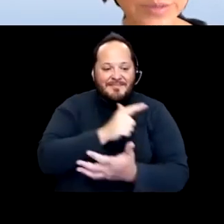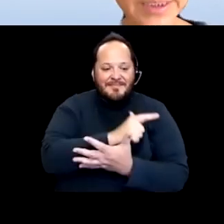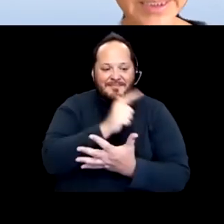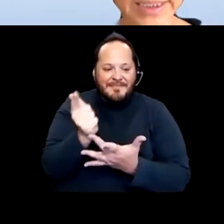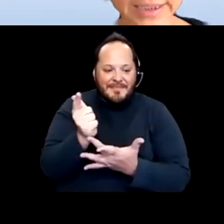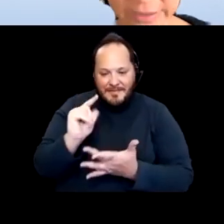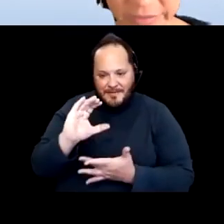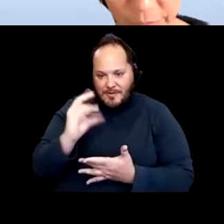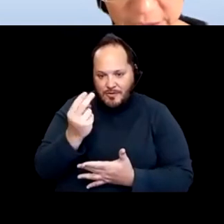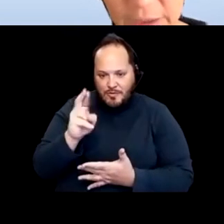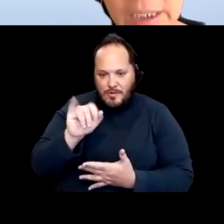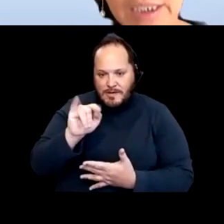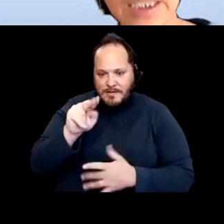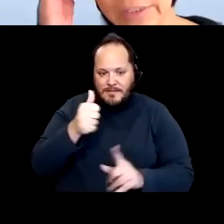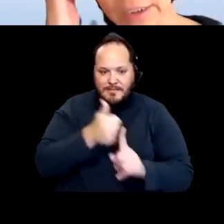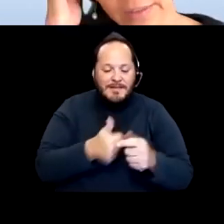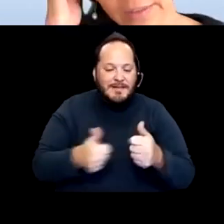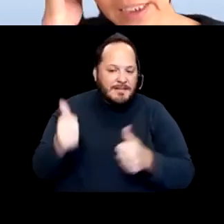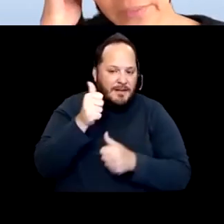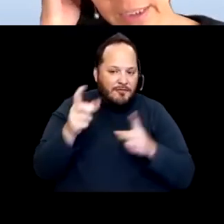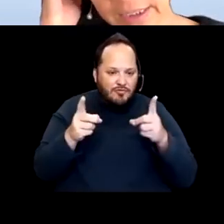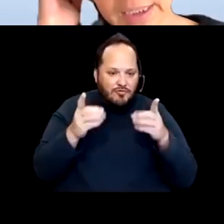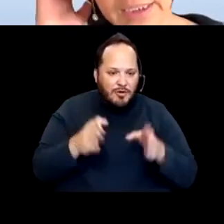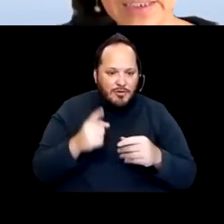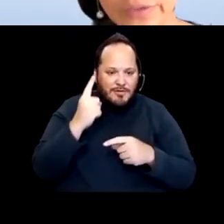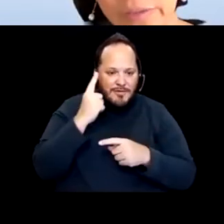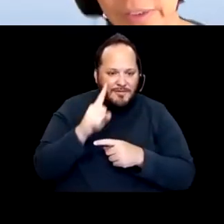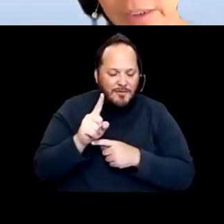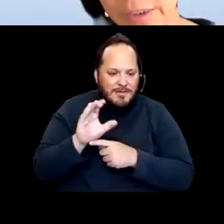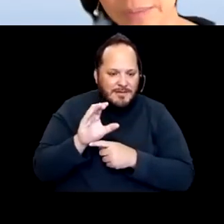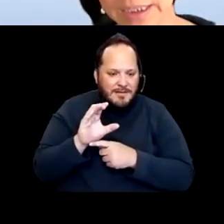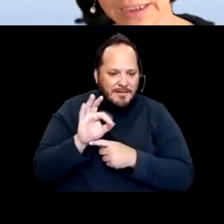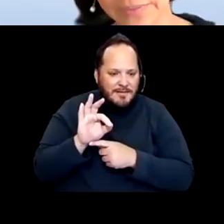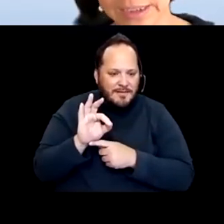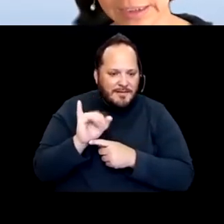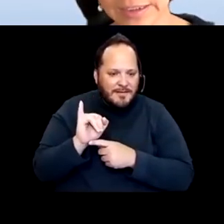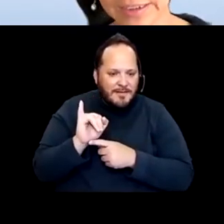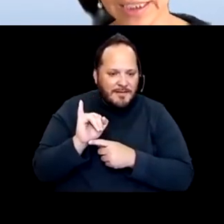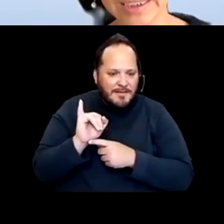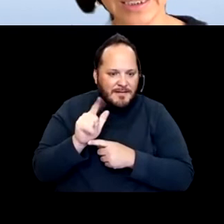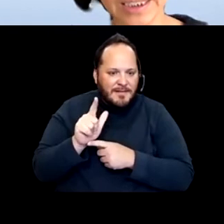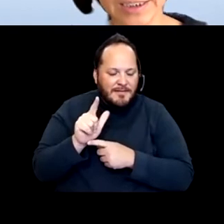who is the executive director of the CFILC, the California Foundation for Independent Living centers.